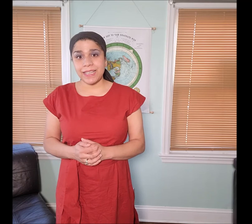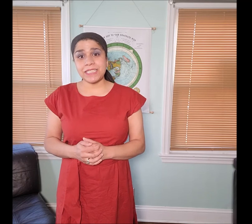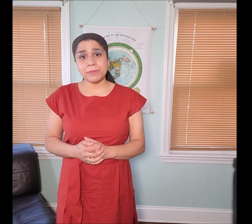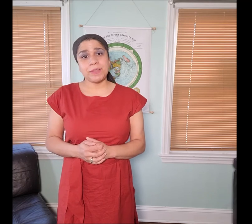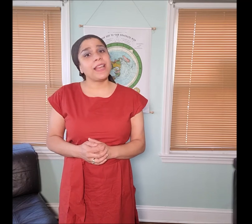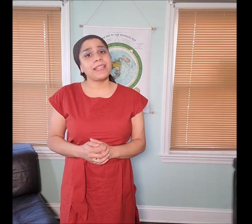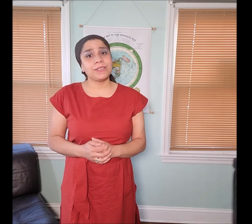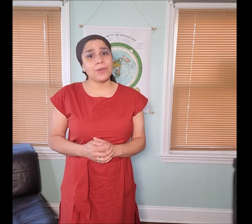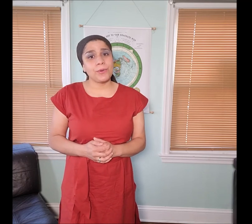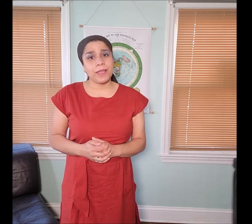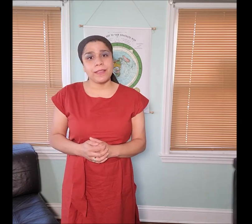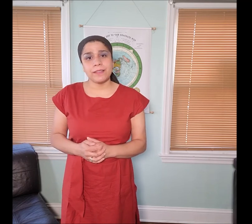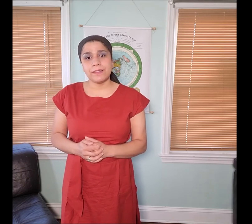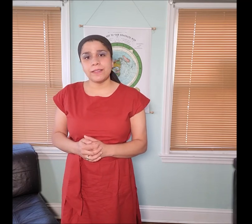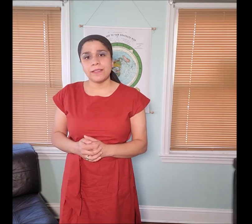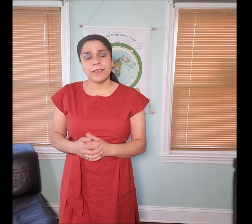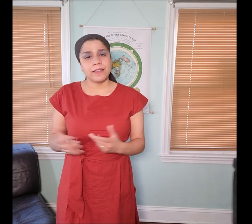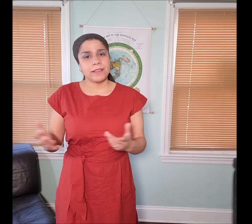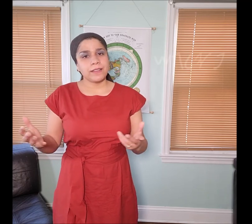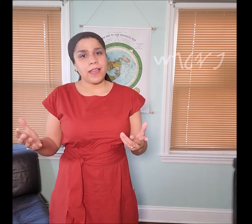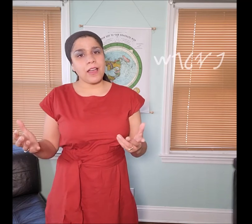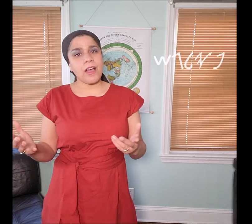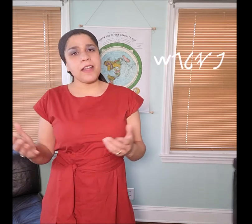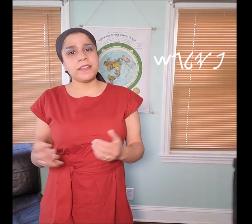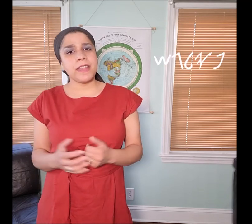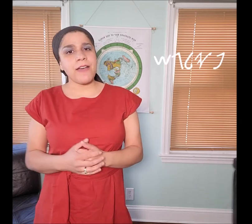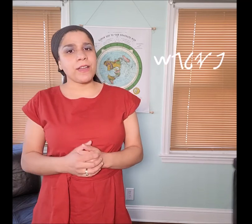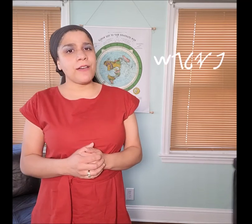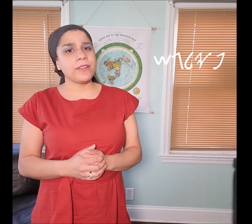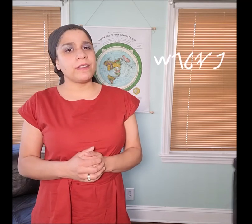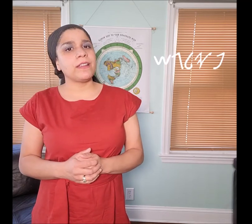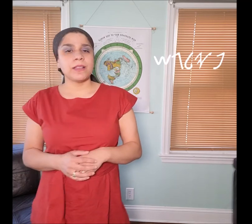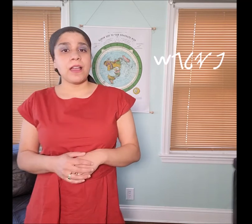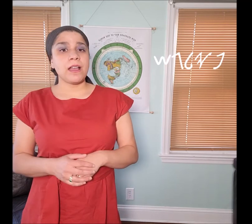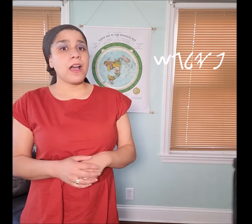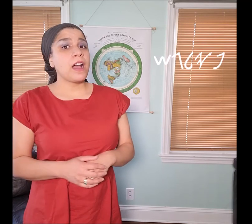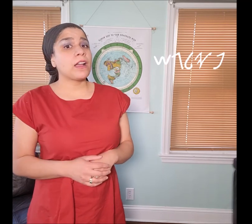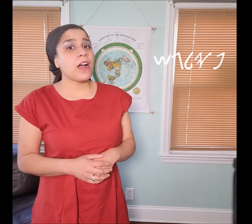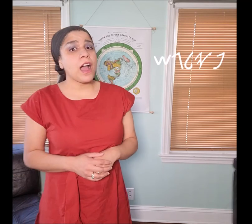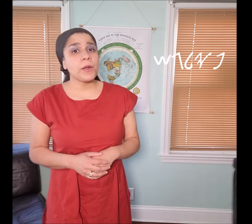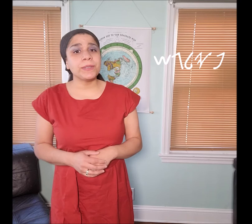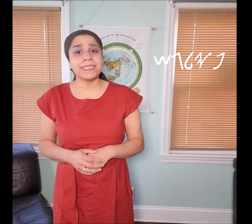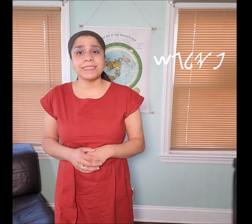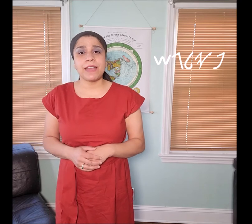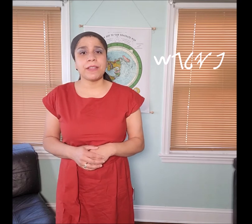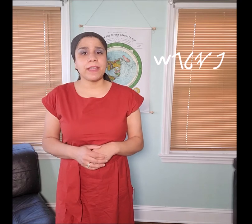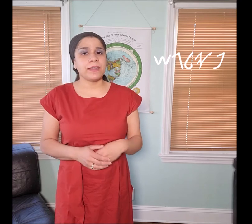Ishmael had to go away, Hagar didn't have a covenant. Hagar was a surrogate,